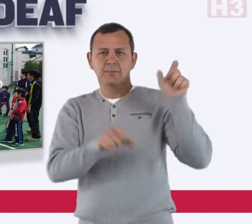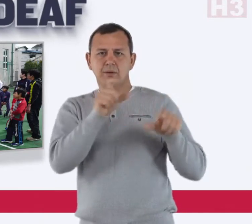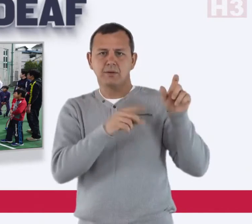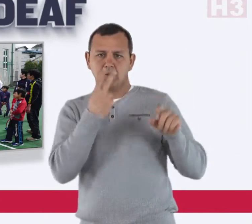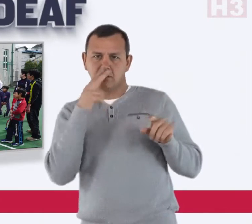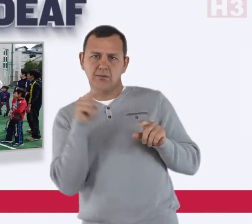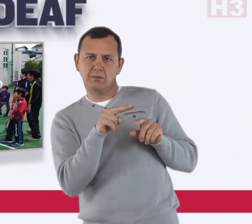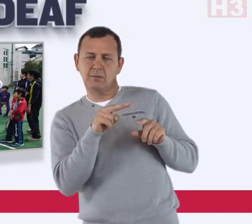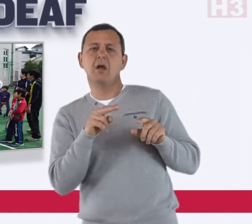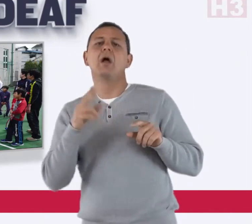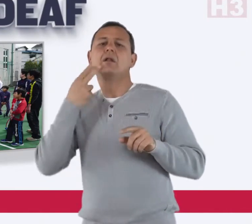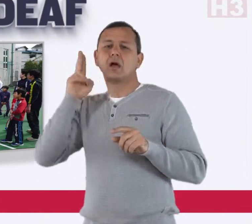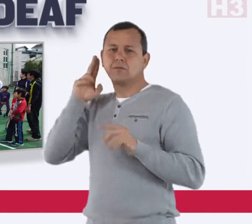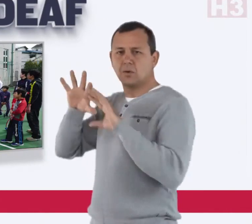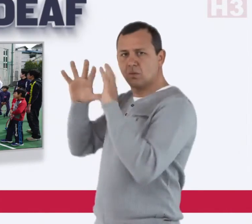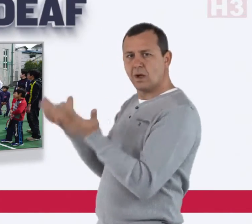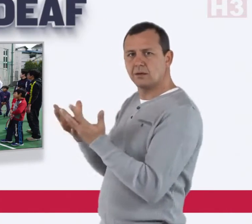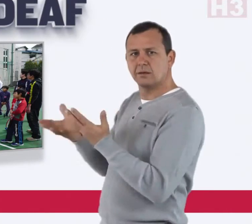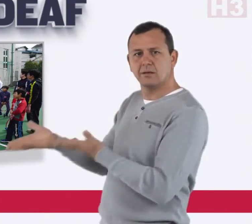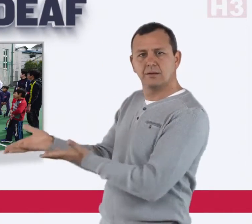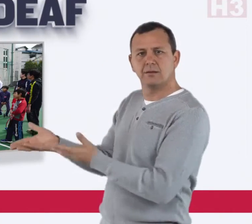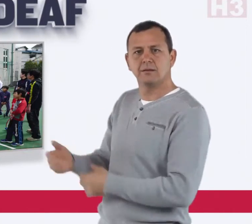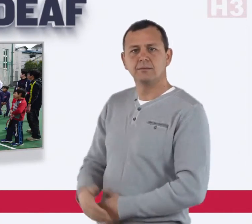to the deaf world.